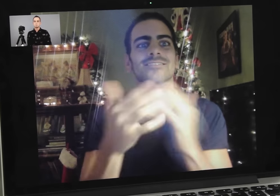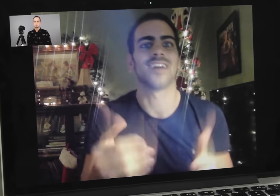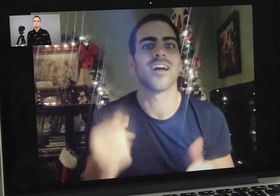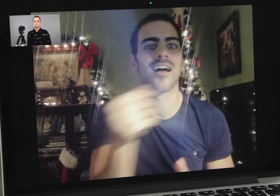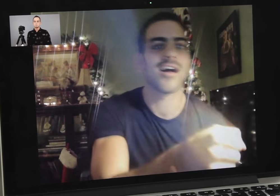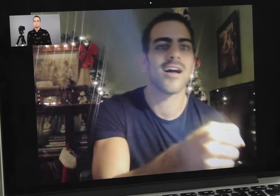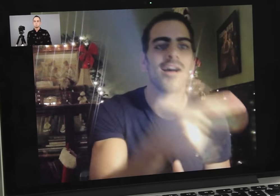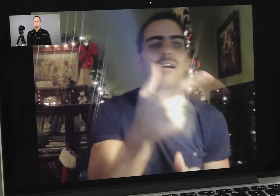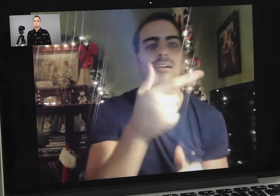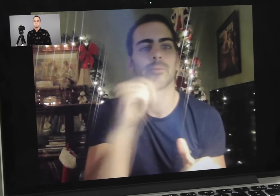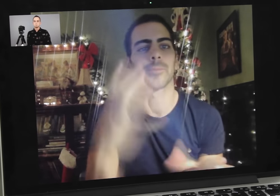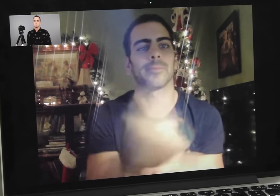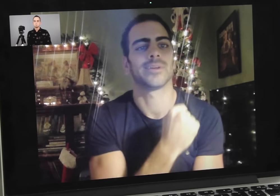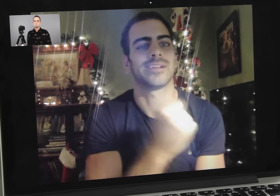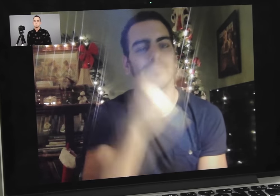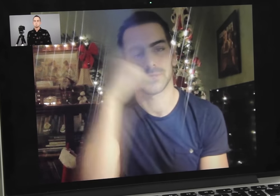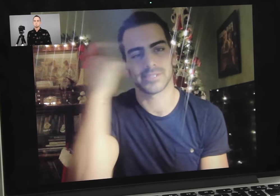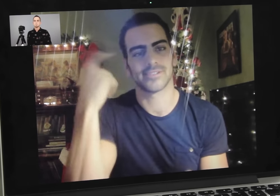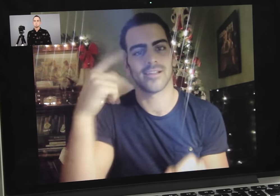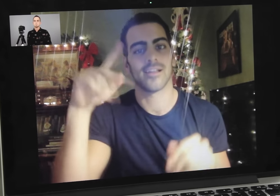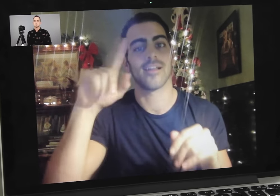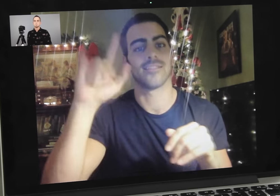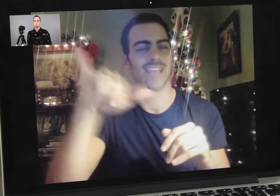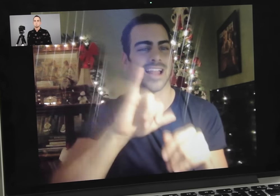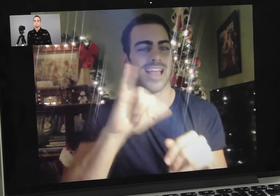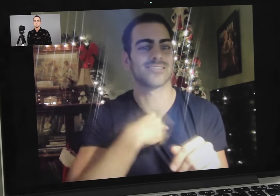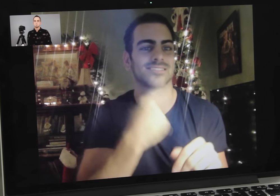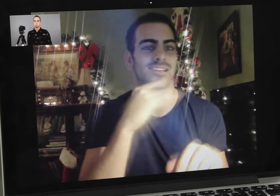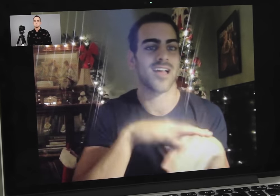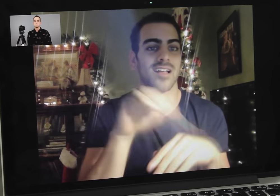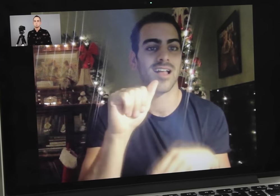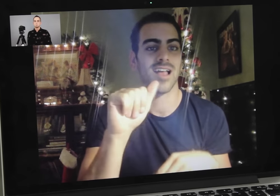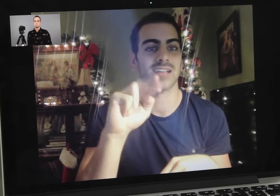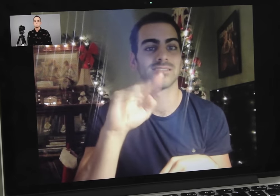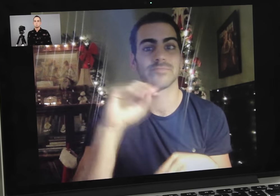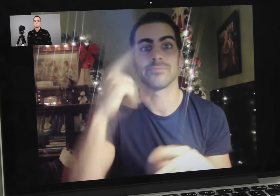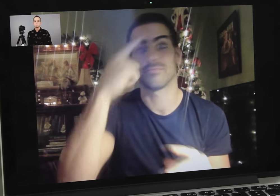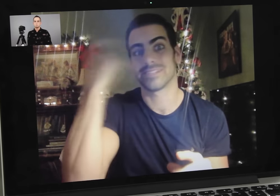if they are on a reality show, it's already a "win," because -- like I said on ANTM --